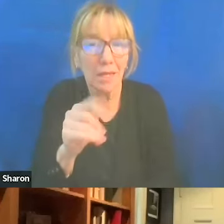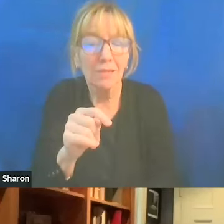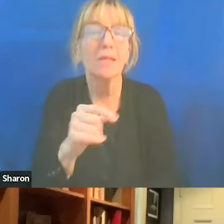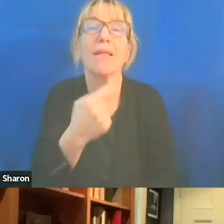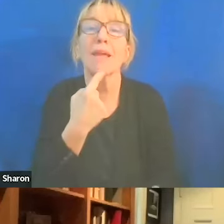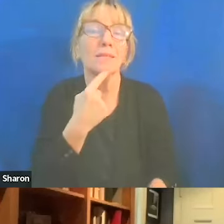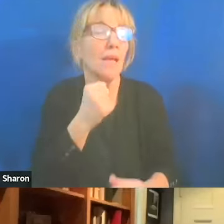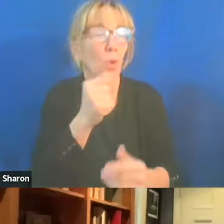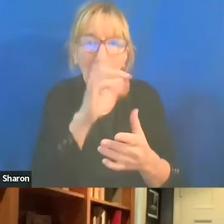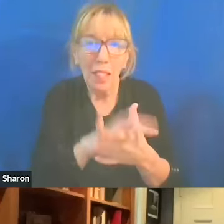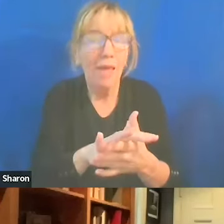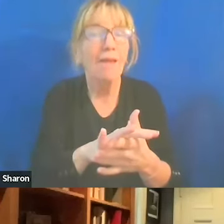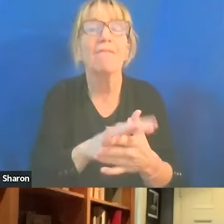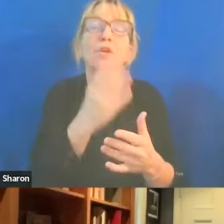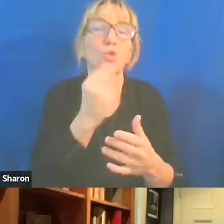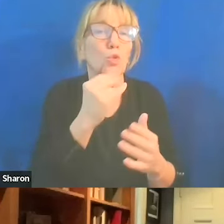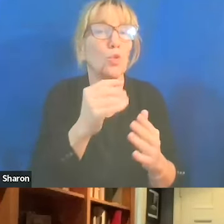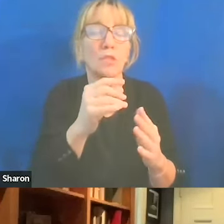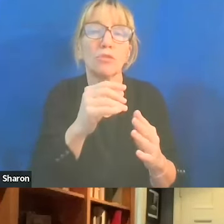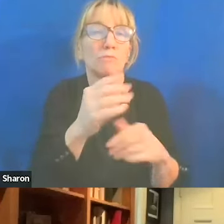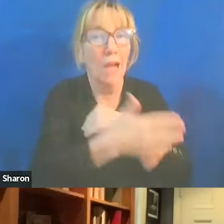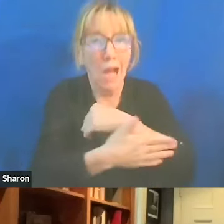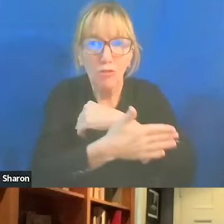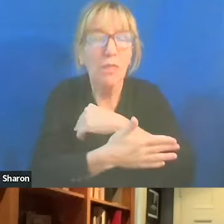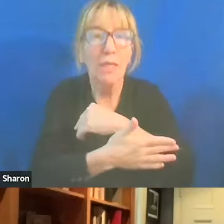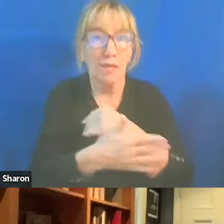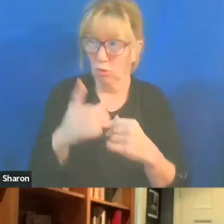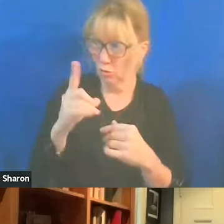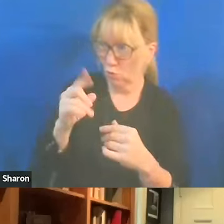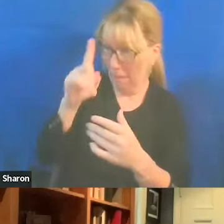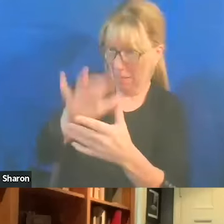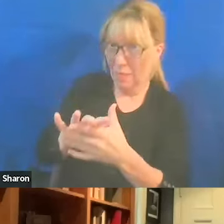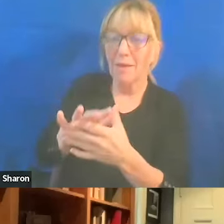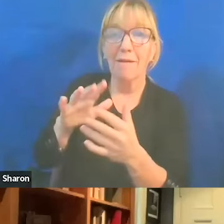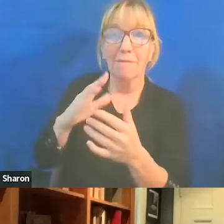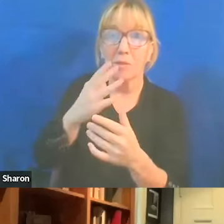Do they believe that Jews should be slaughtered like this? The ones that I conversed with, no.